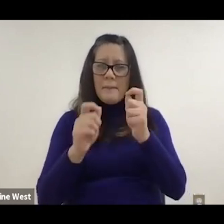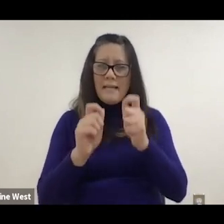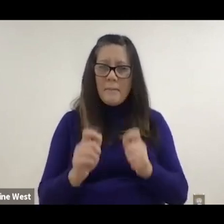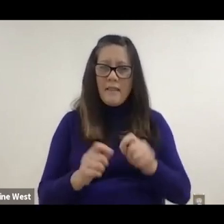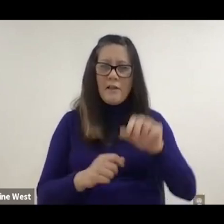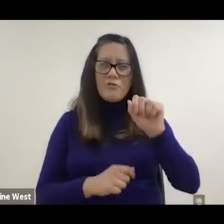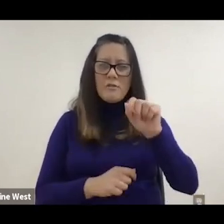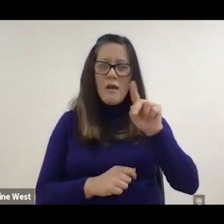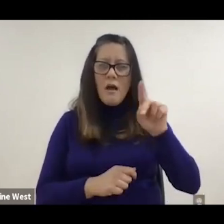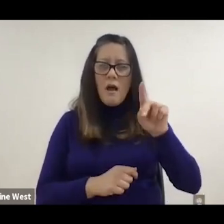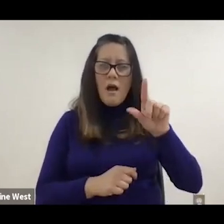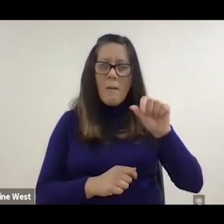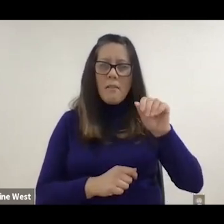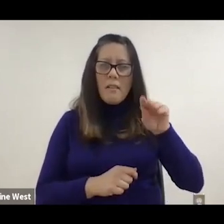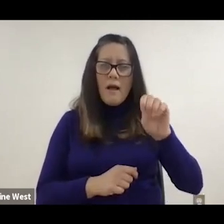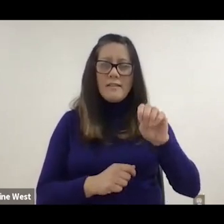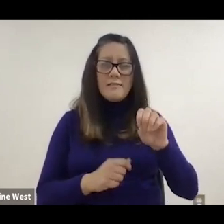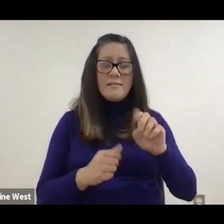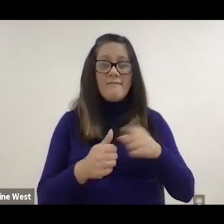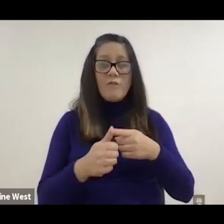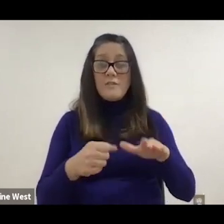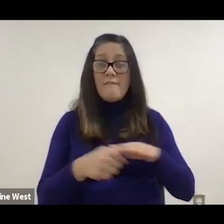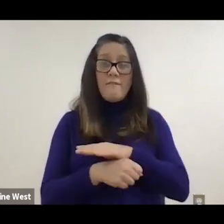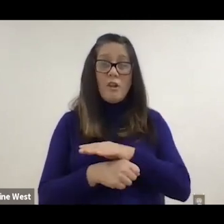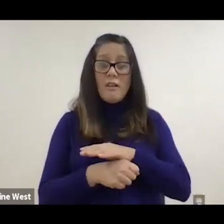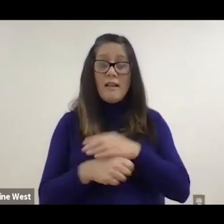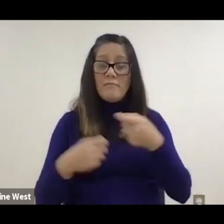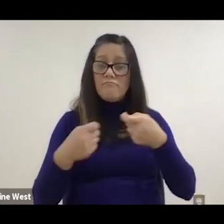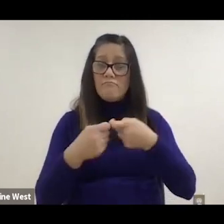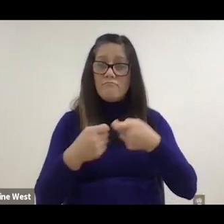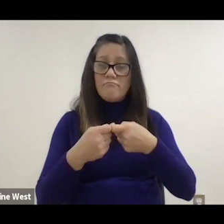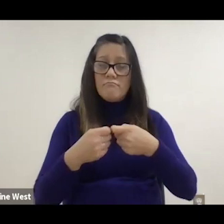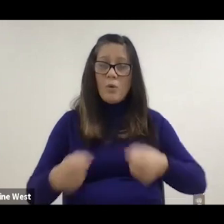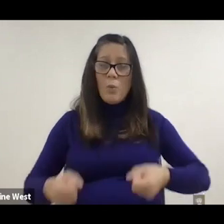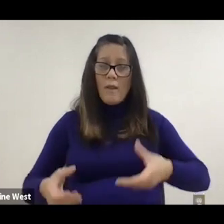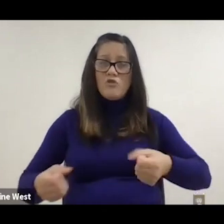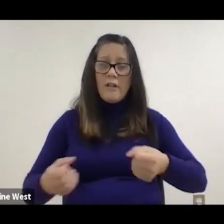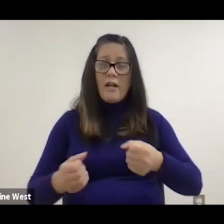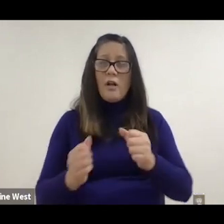It is that was the first fully robotic wheelchair with bimanual manipulation,